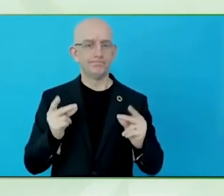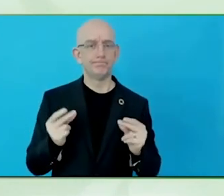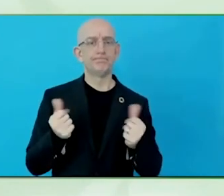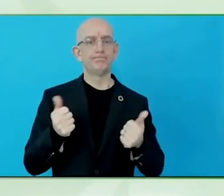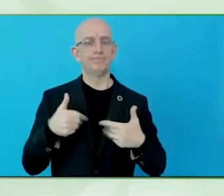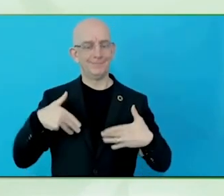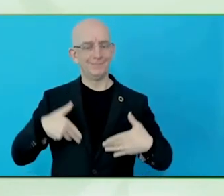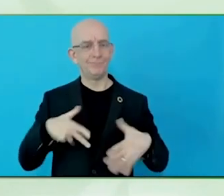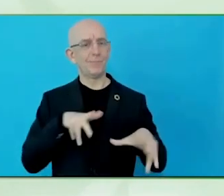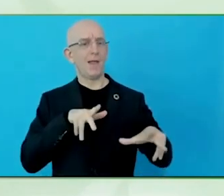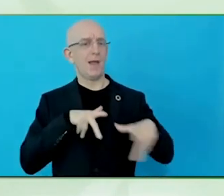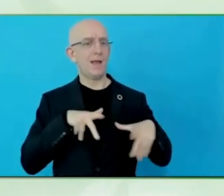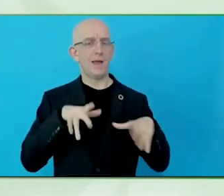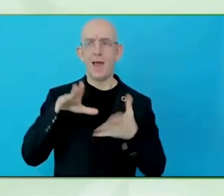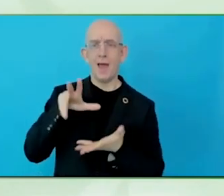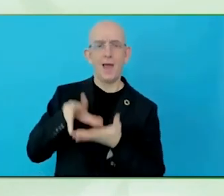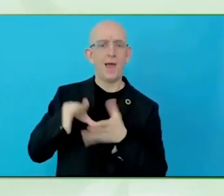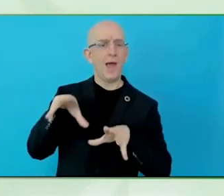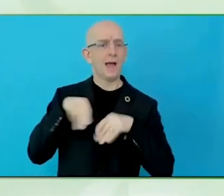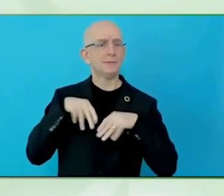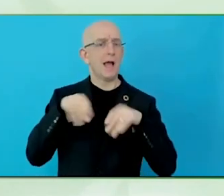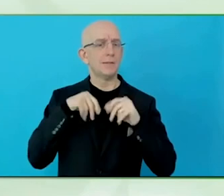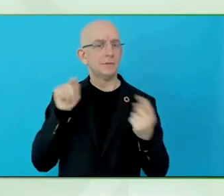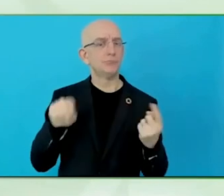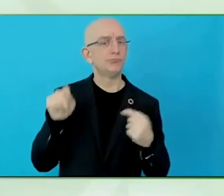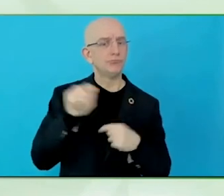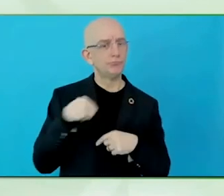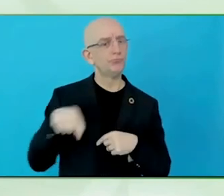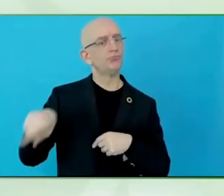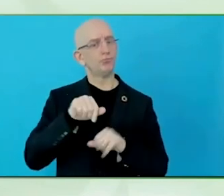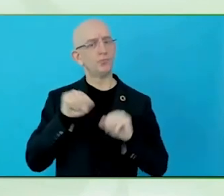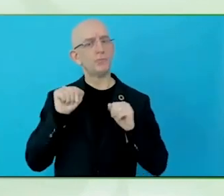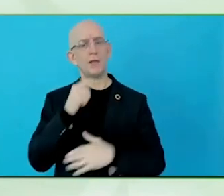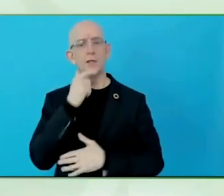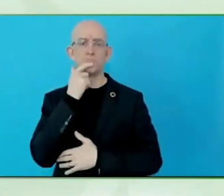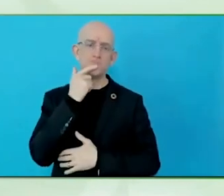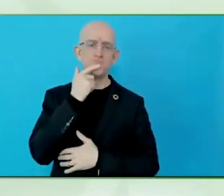It is mainstreaming access ability and inclusion into the sustainable